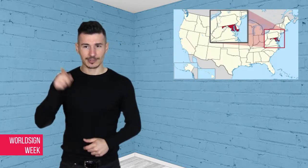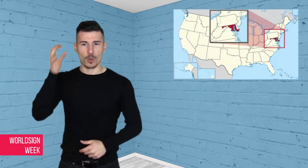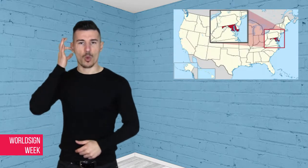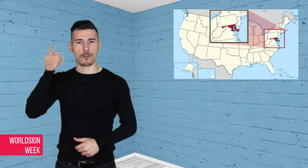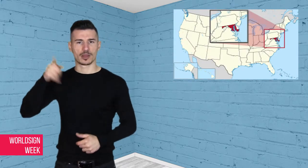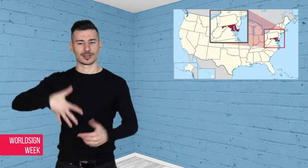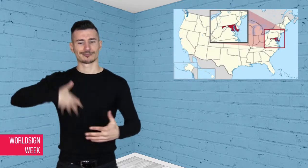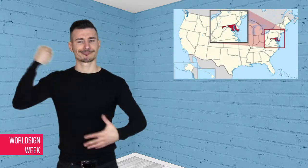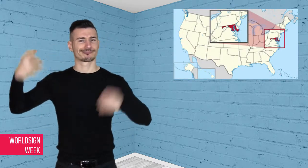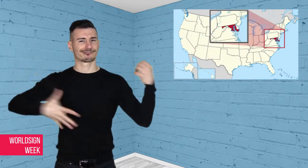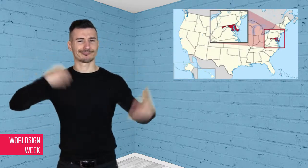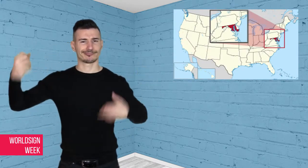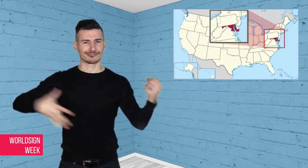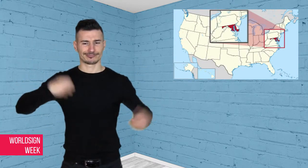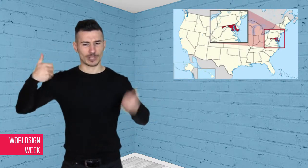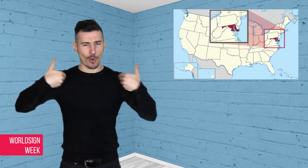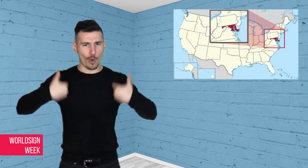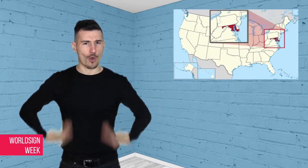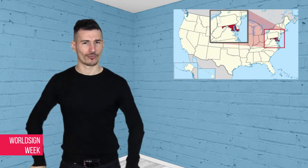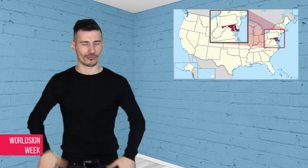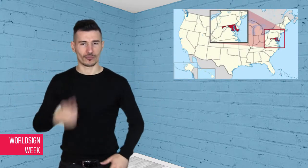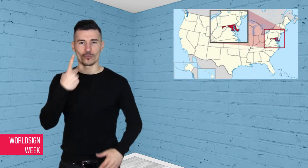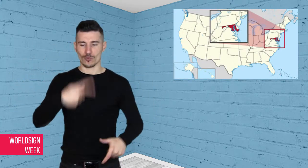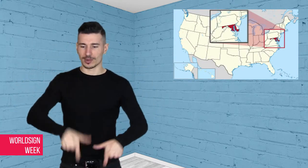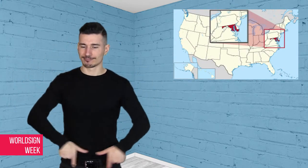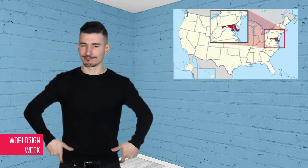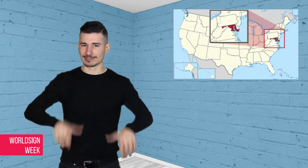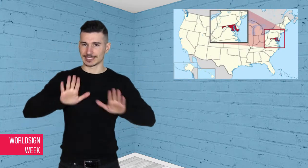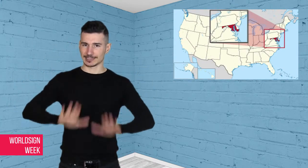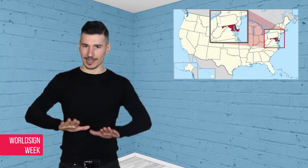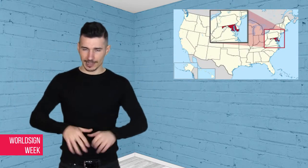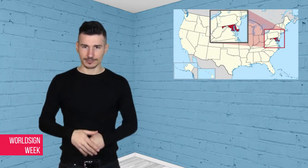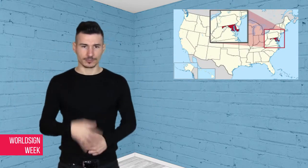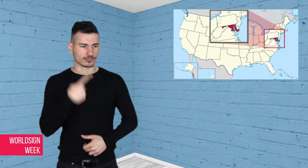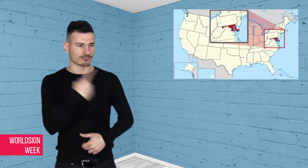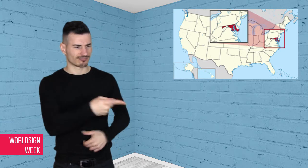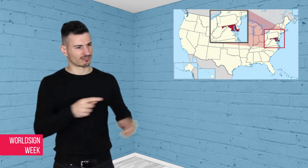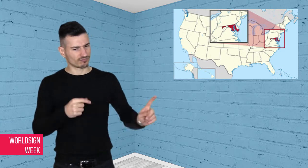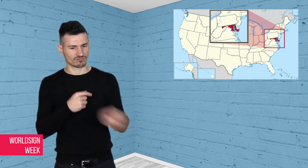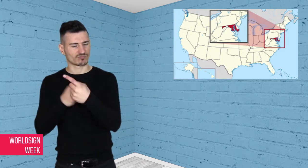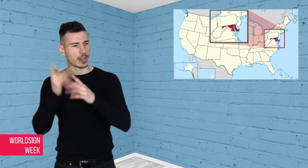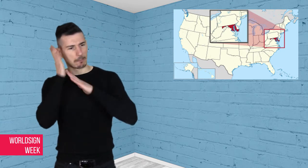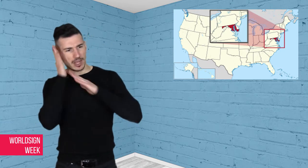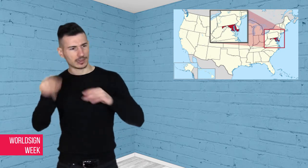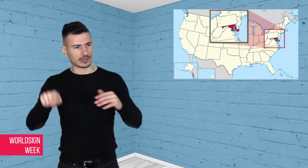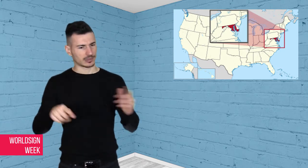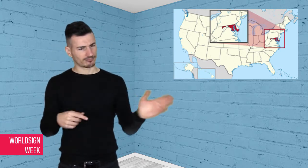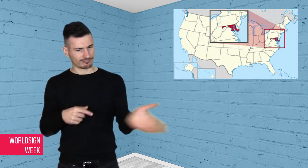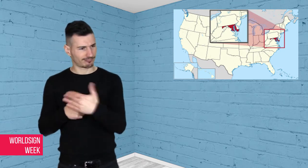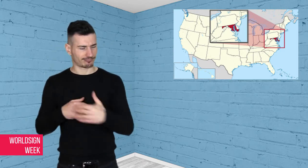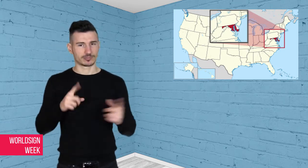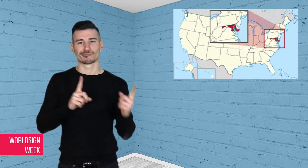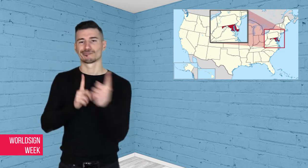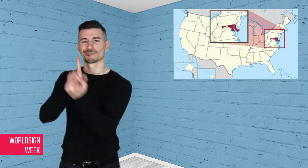into her home. The Deaf man followed her and started to look for his keys